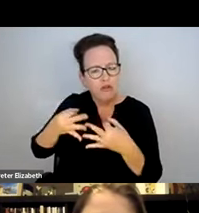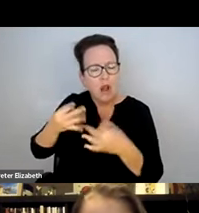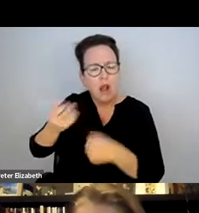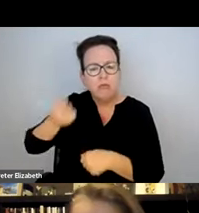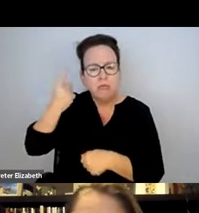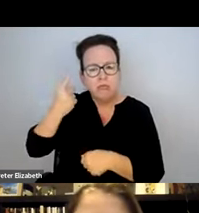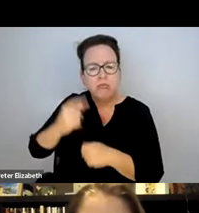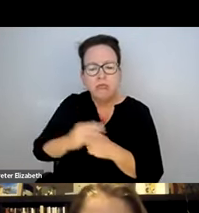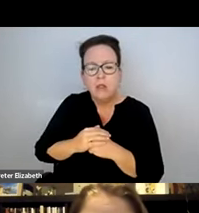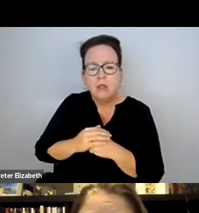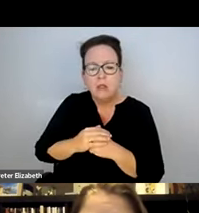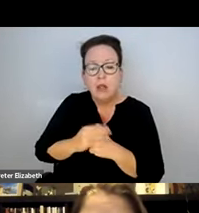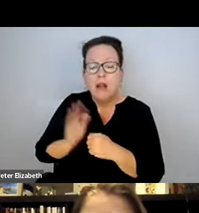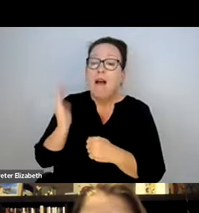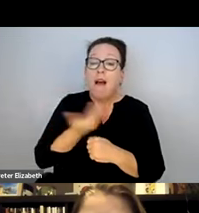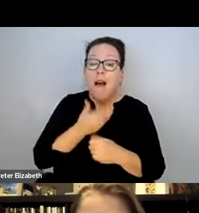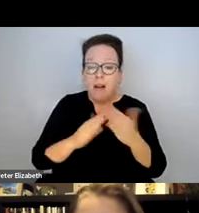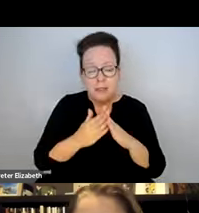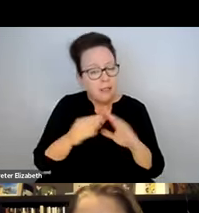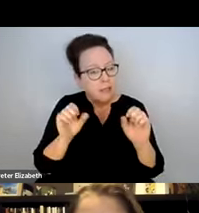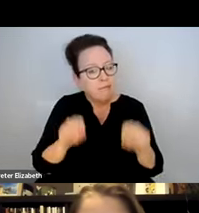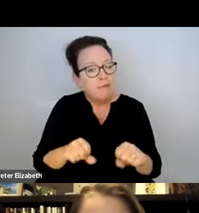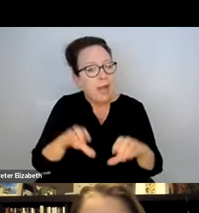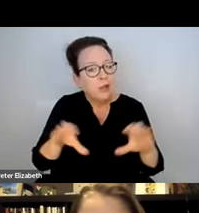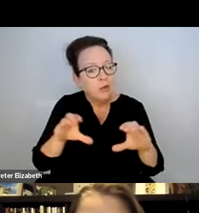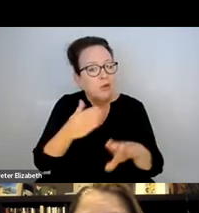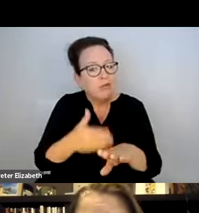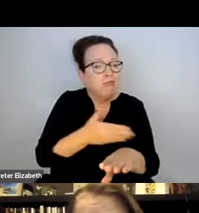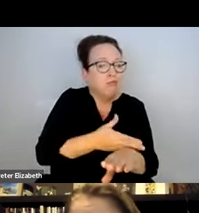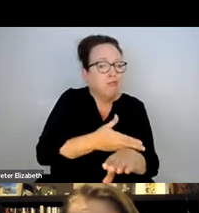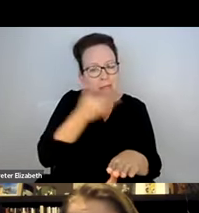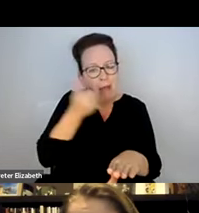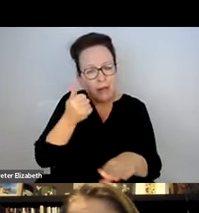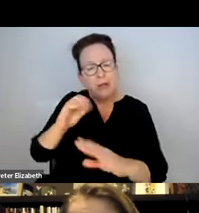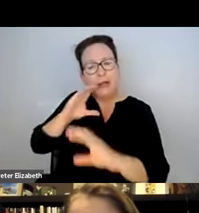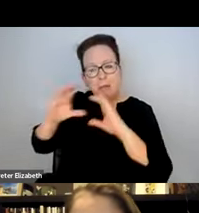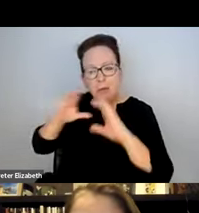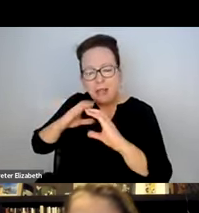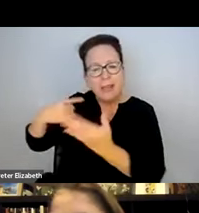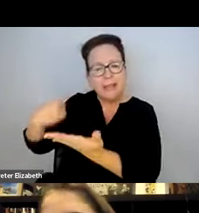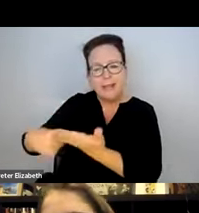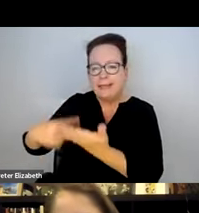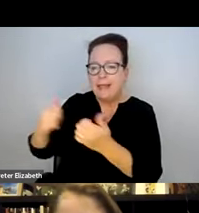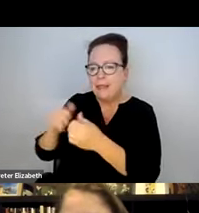THAT YOU ARE DESCRIBING HERE. WE AS THE CITY CAN CERTAINLY